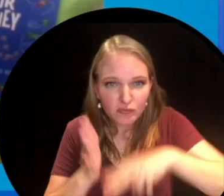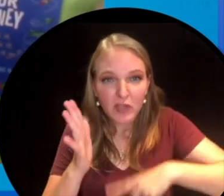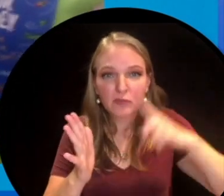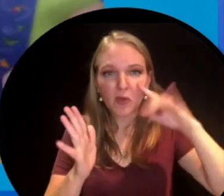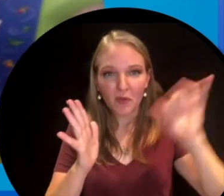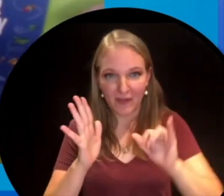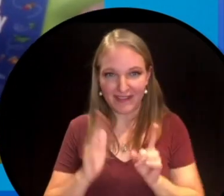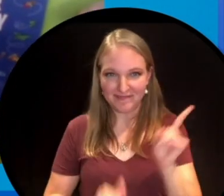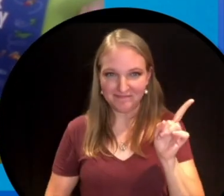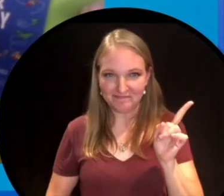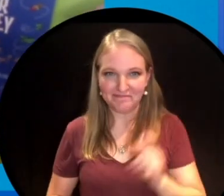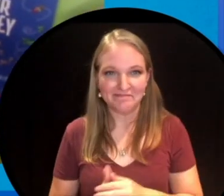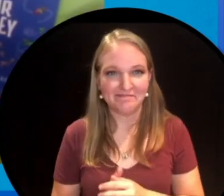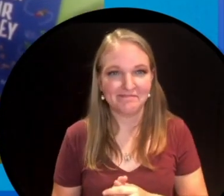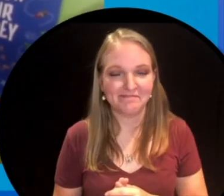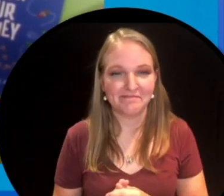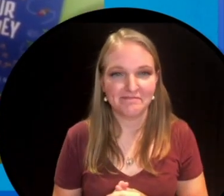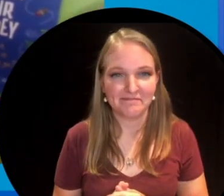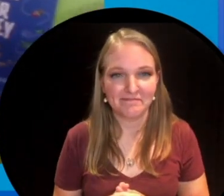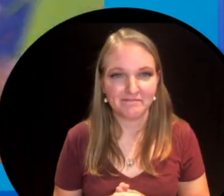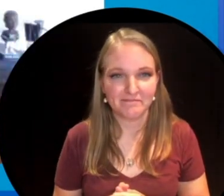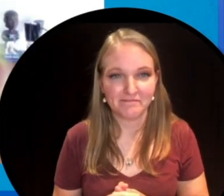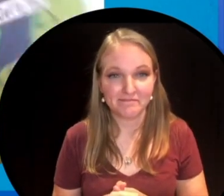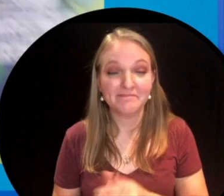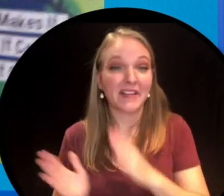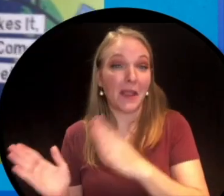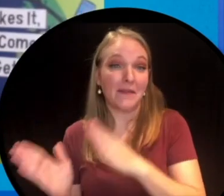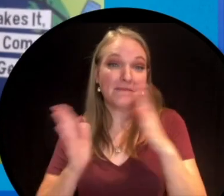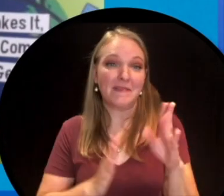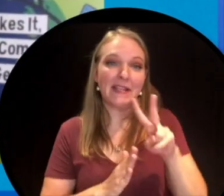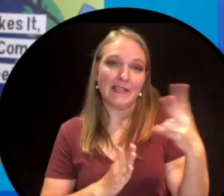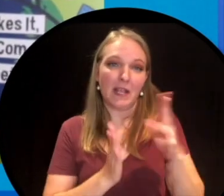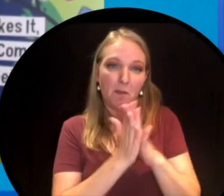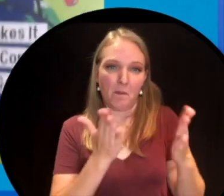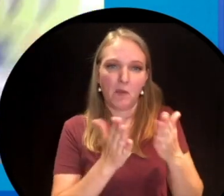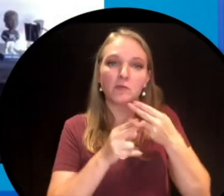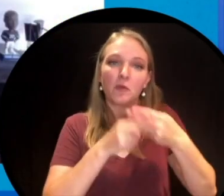There it is, boop and we have done a follow-up to that, which is follow your stuff.